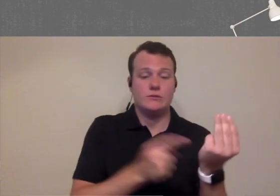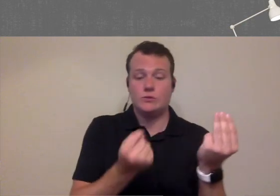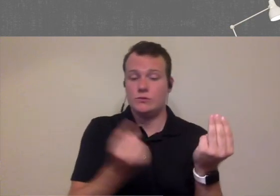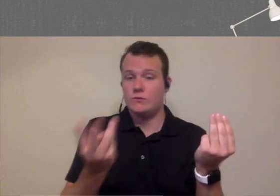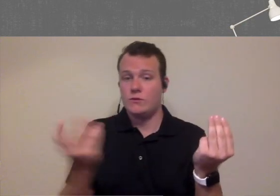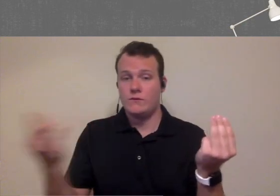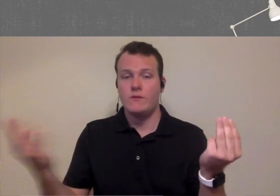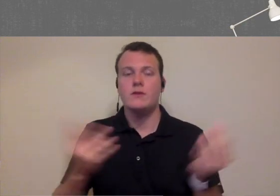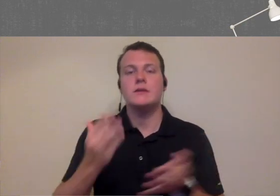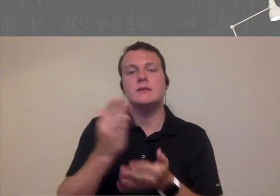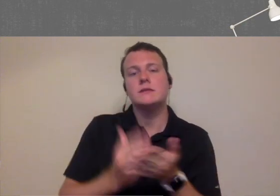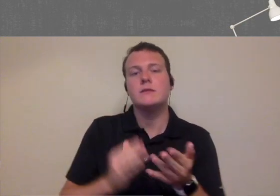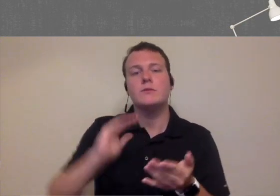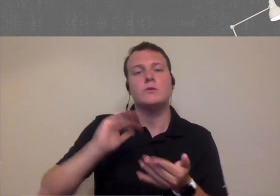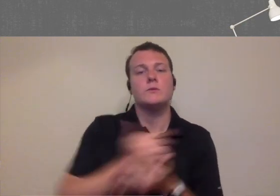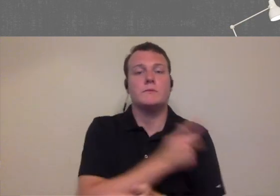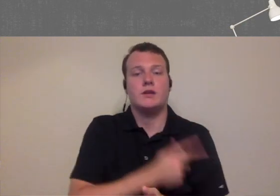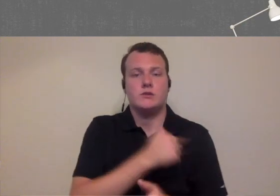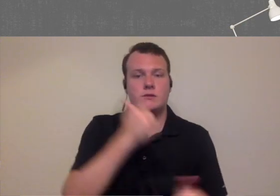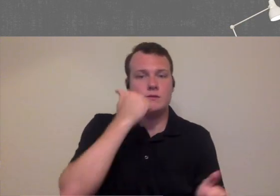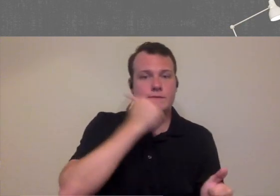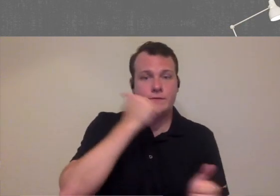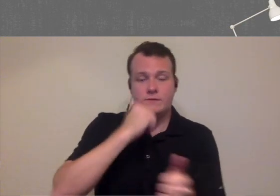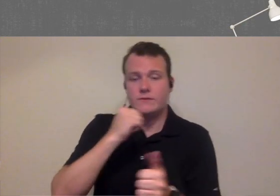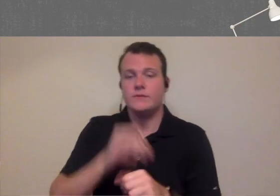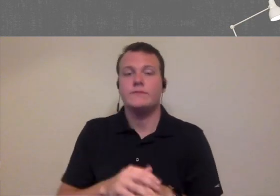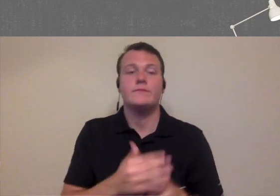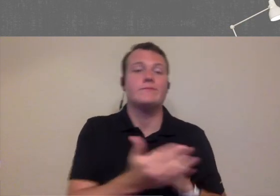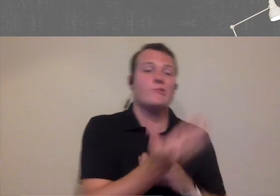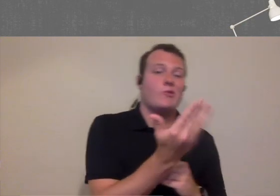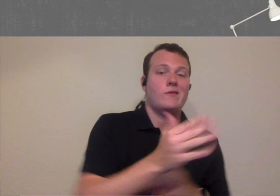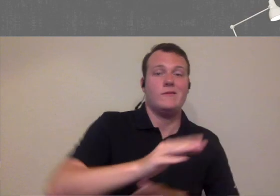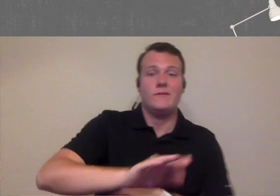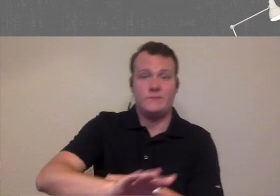at least some new patients each day at least some new patients are morning and